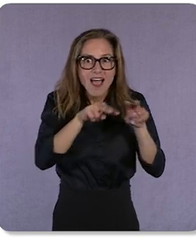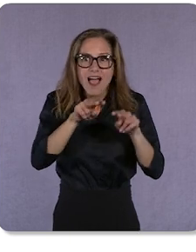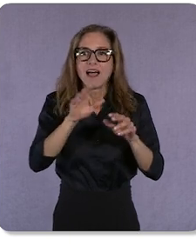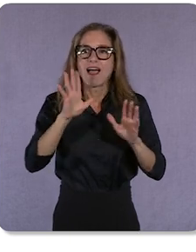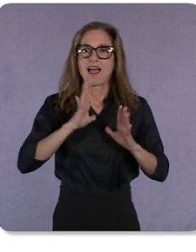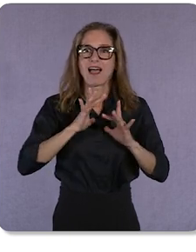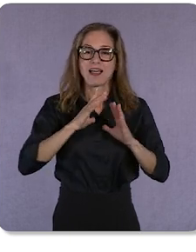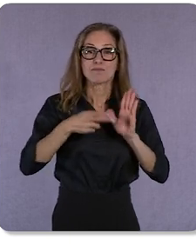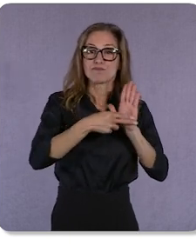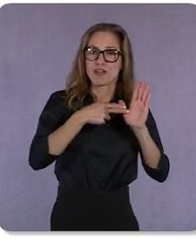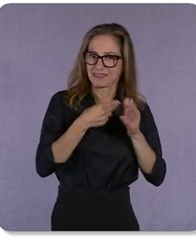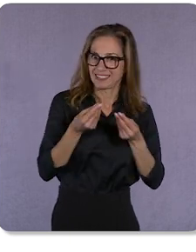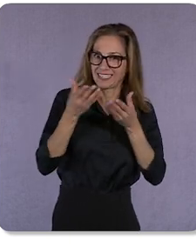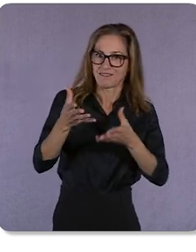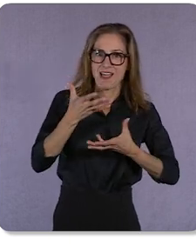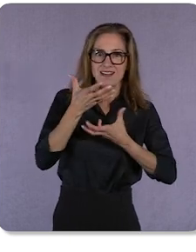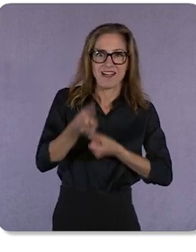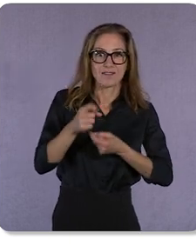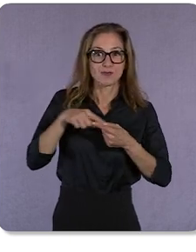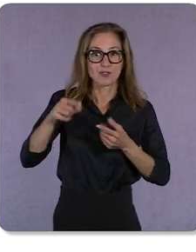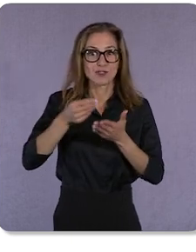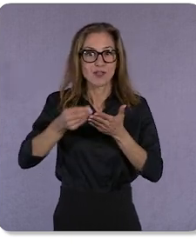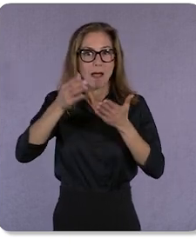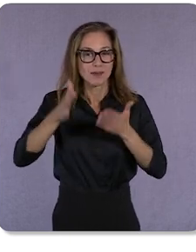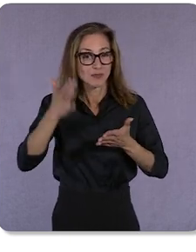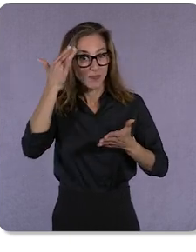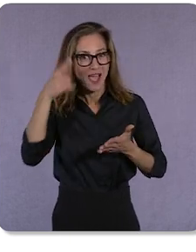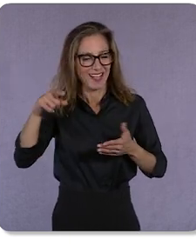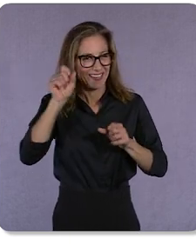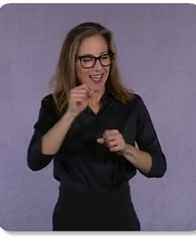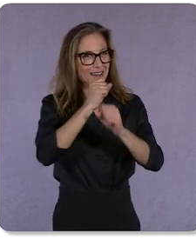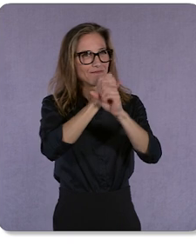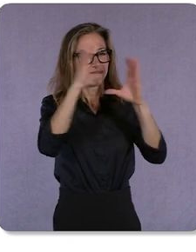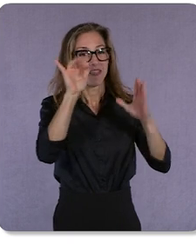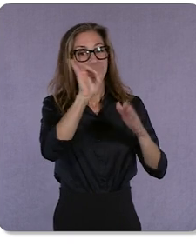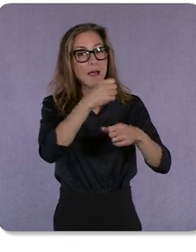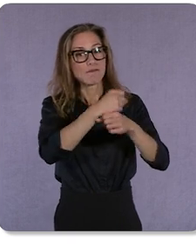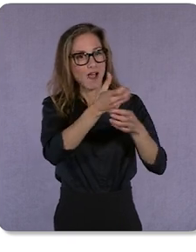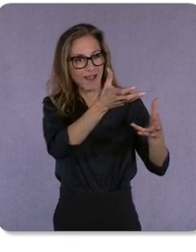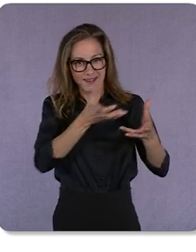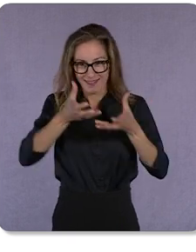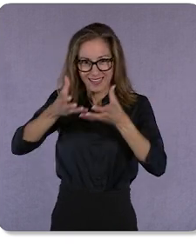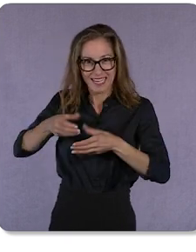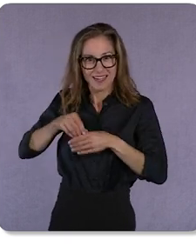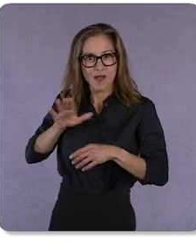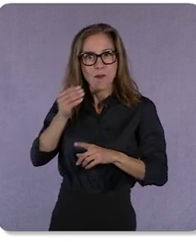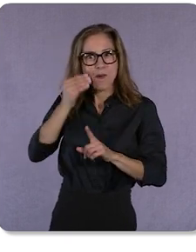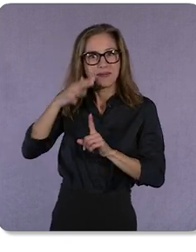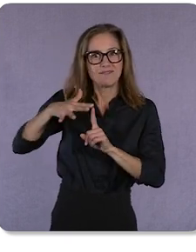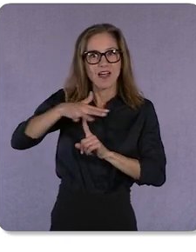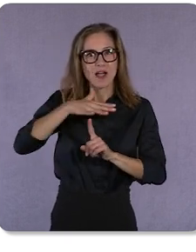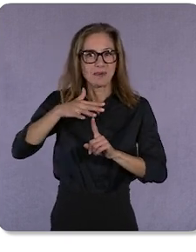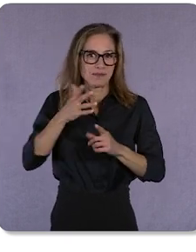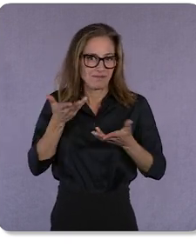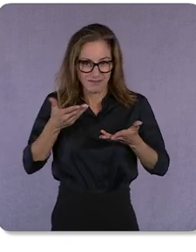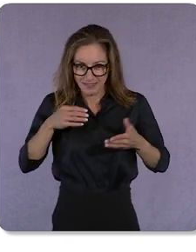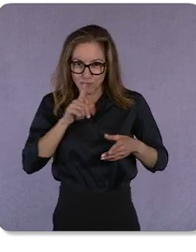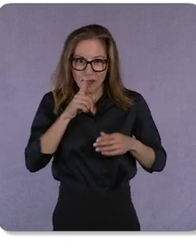by letting shoppers visualize products in their real environment. That’s just a couple of the many ways we're reimagining shopping on Google to